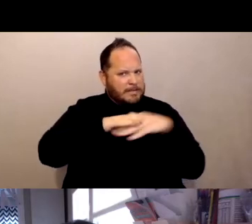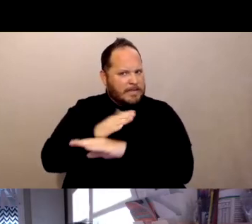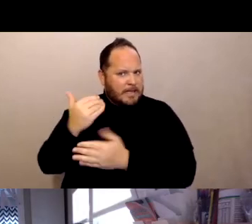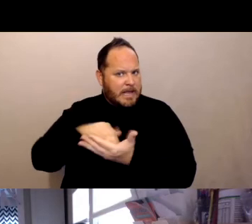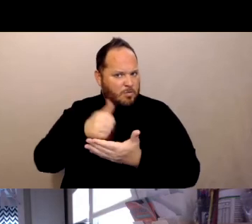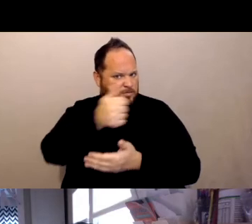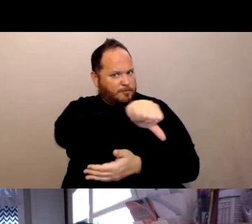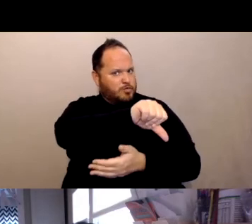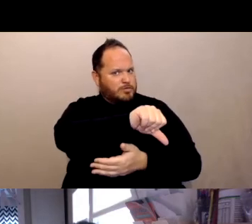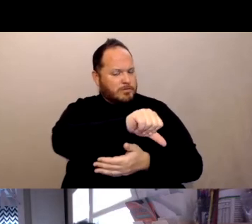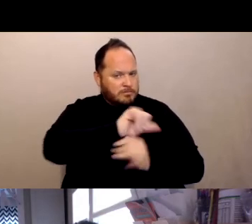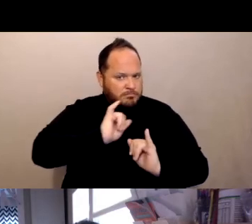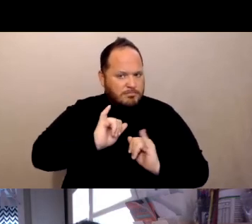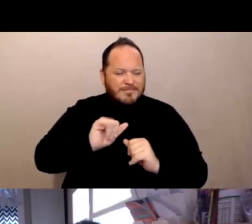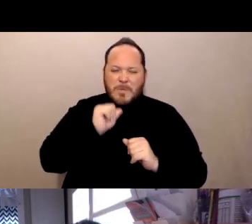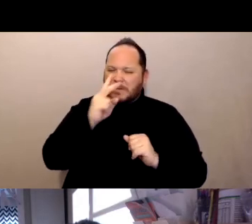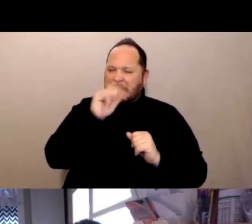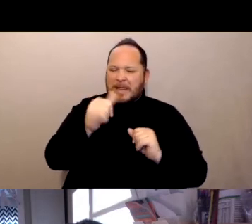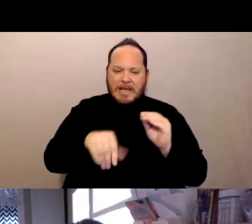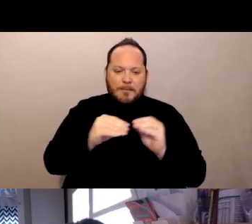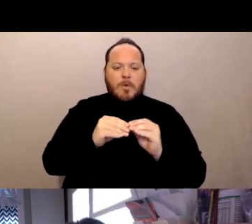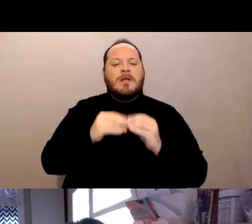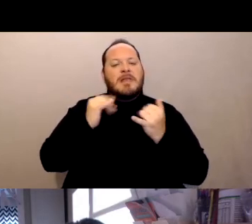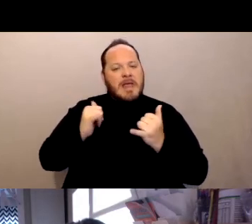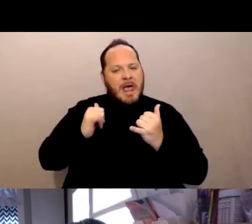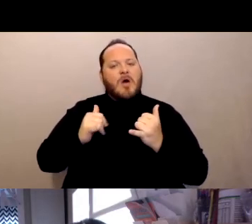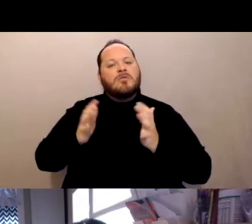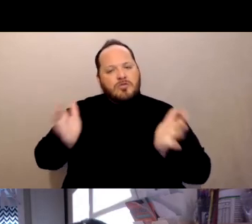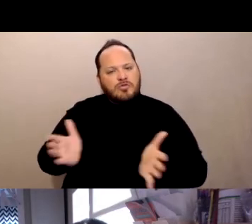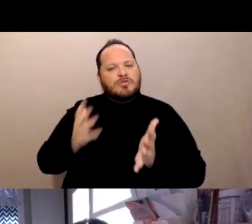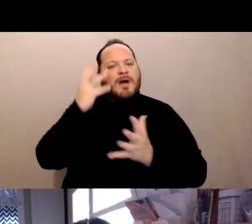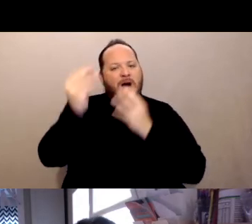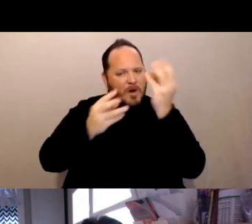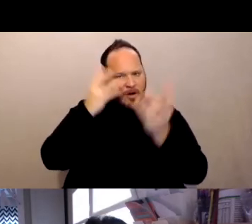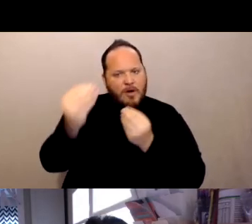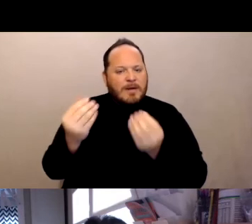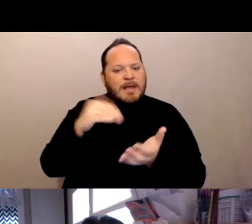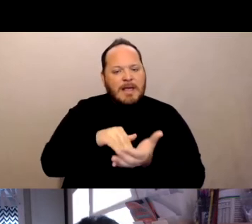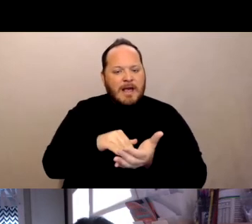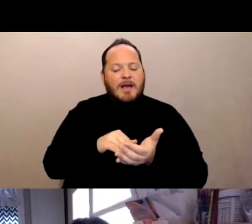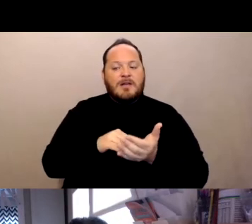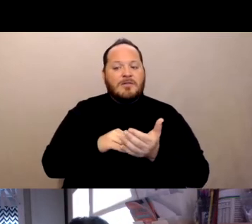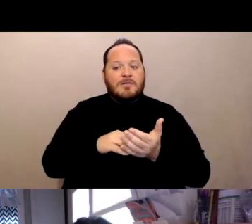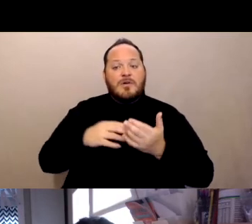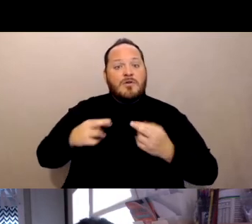Outings are now sort of encouraged again and residents can not be treated any differently